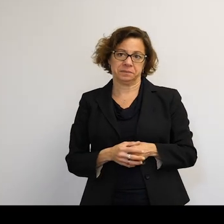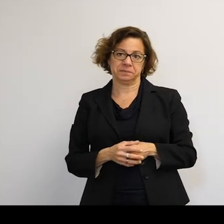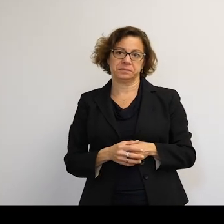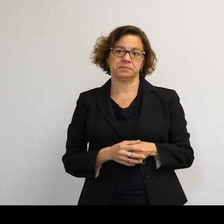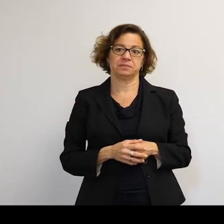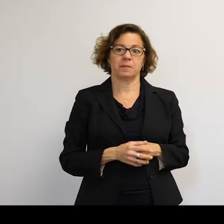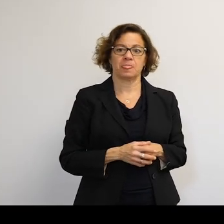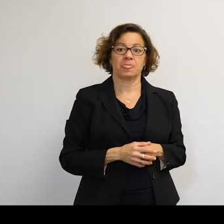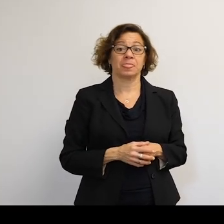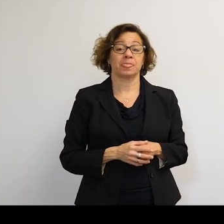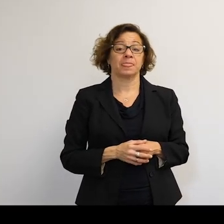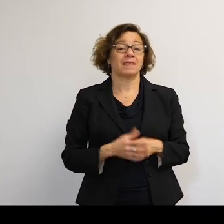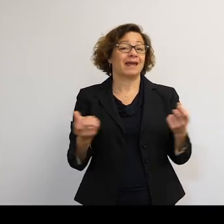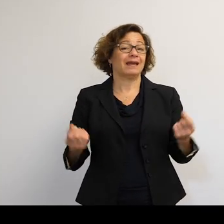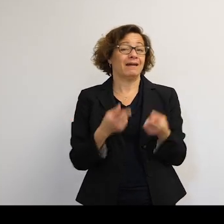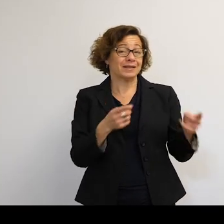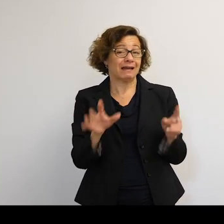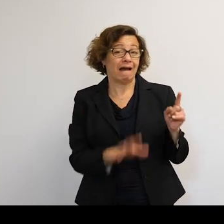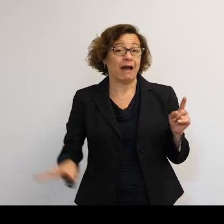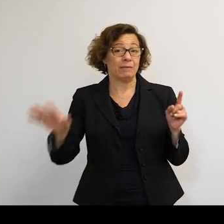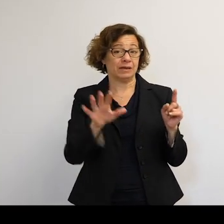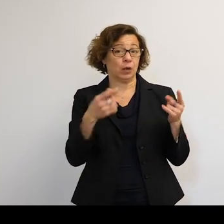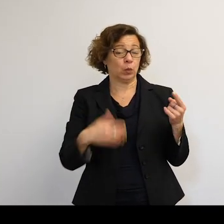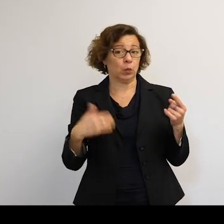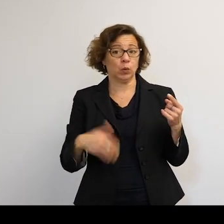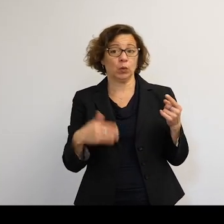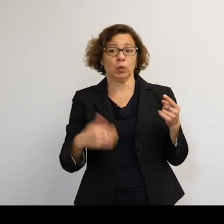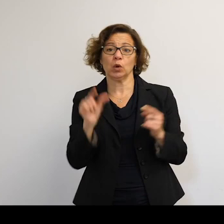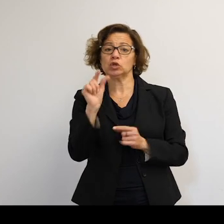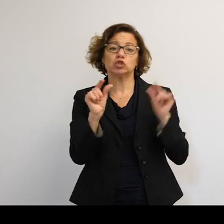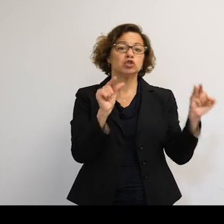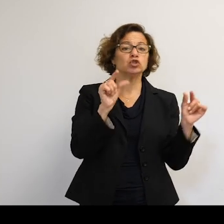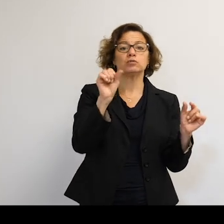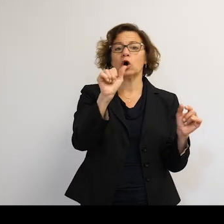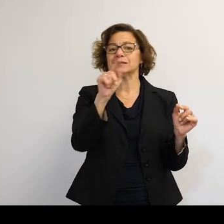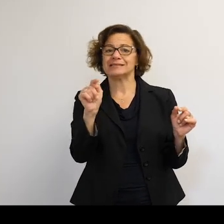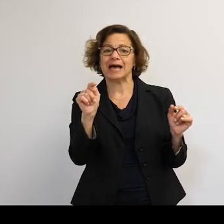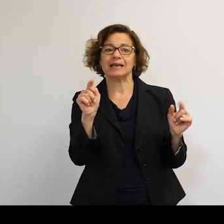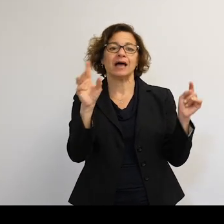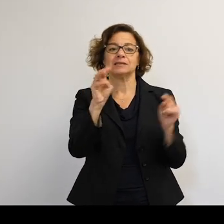With all this going on up in there and all these little satellites, and mini-satellites, and whatever